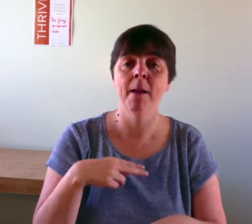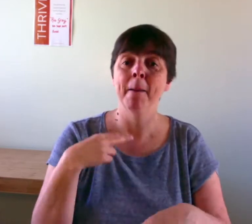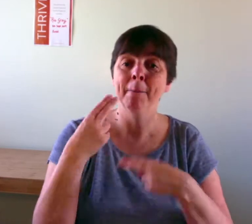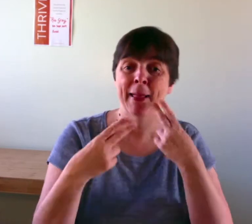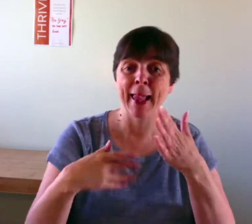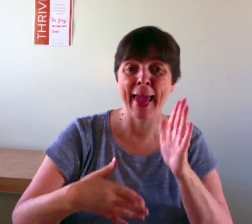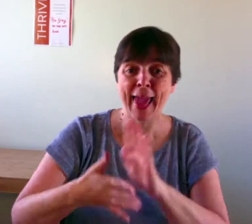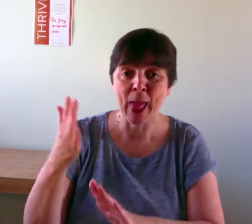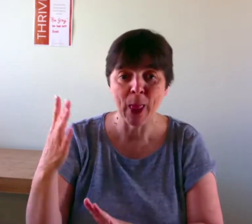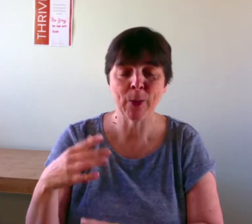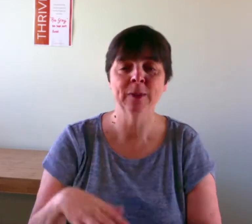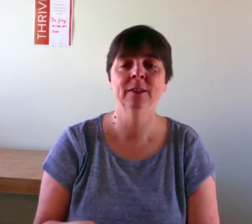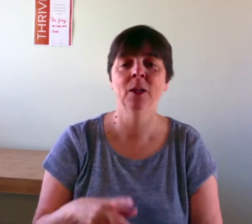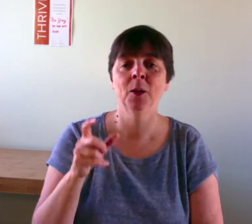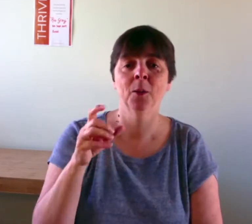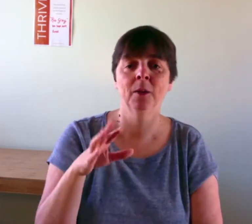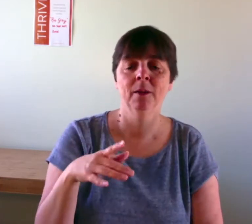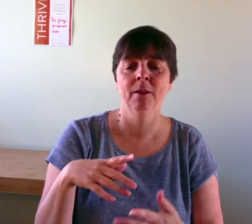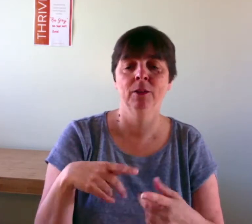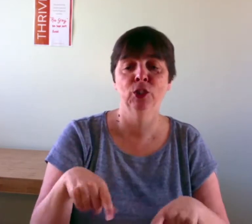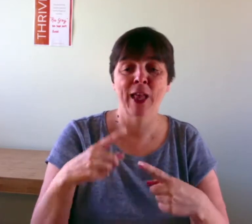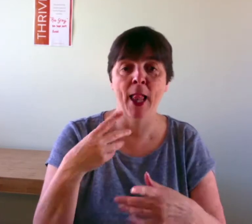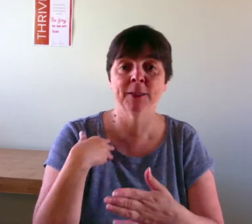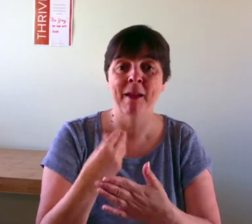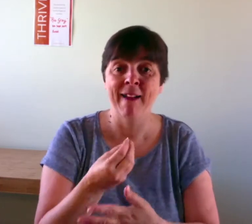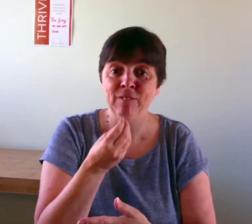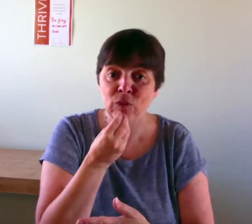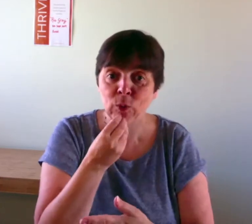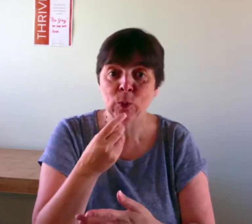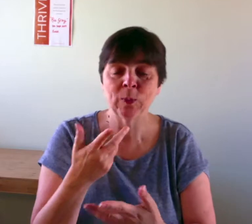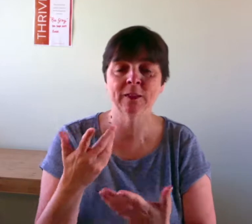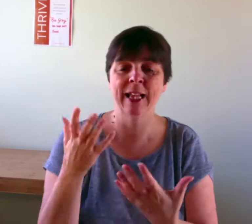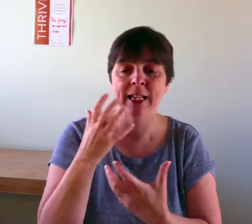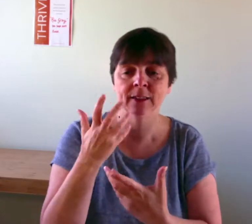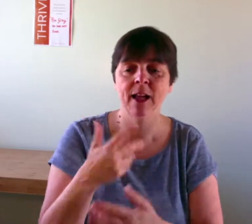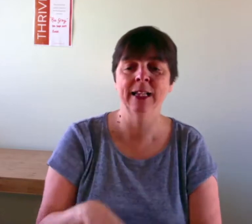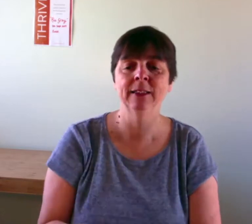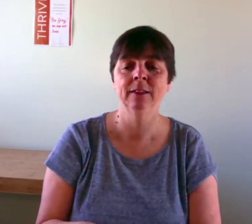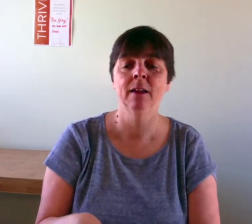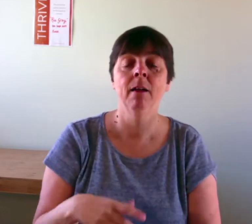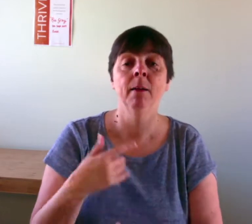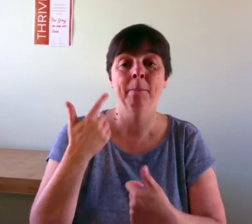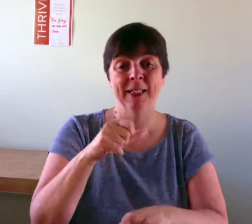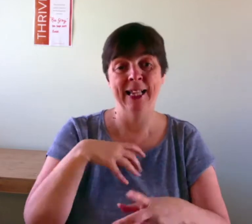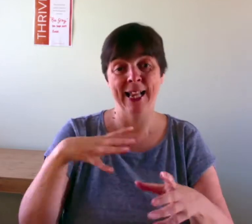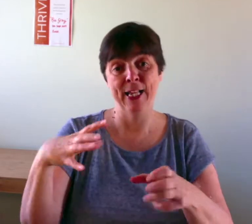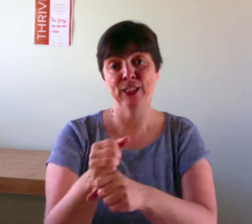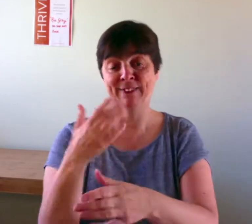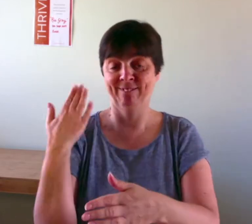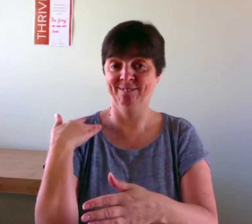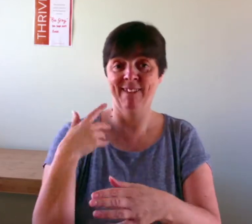What I have achieved, meals out, challenging my food anxiety